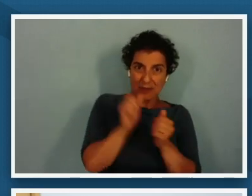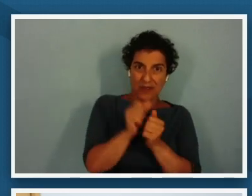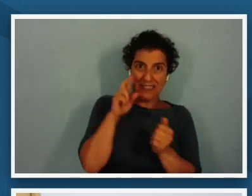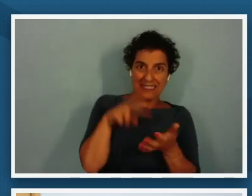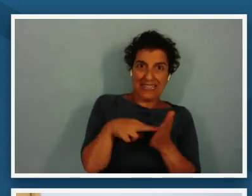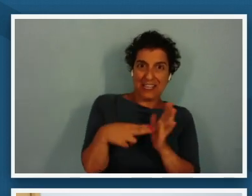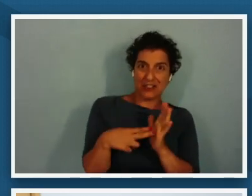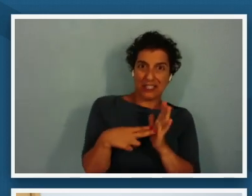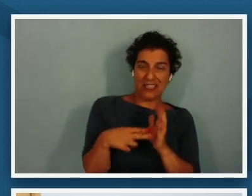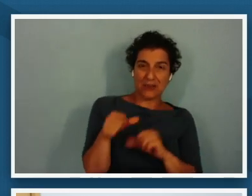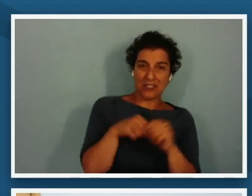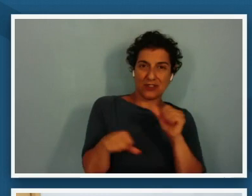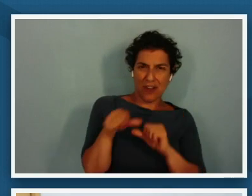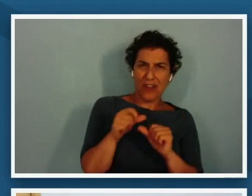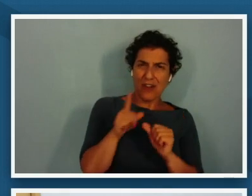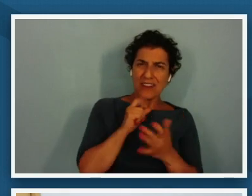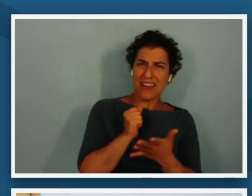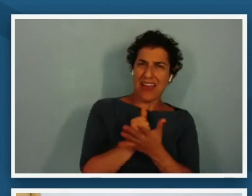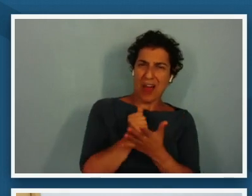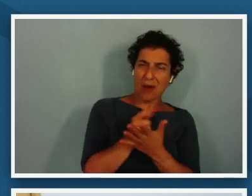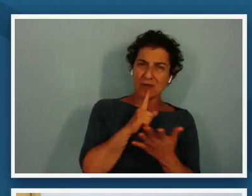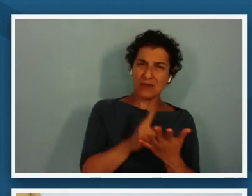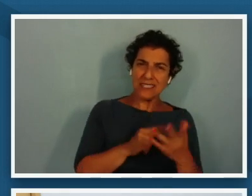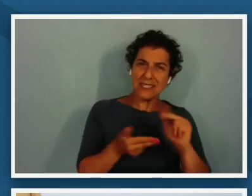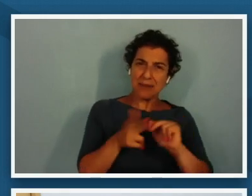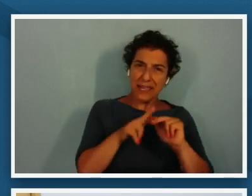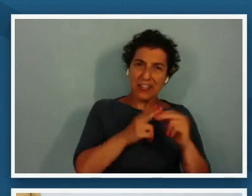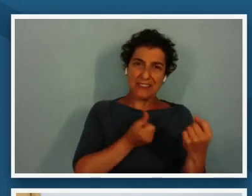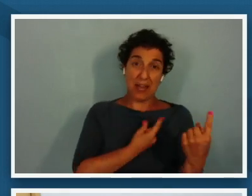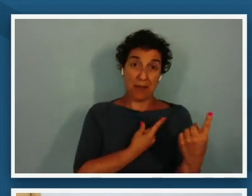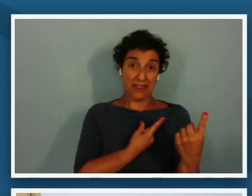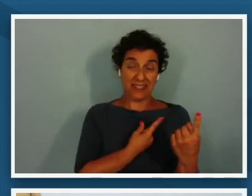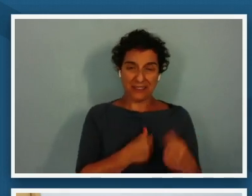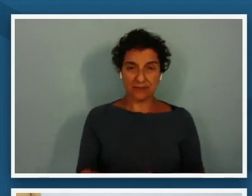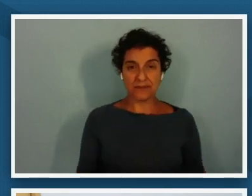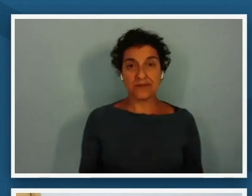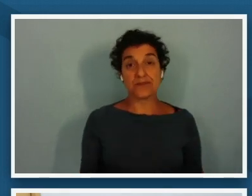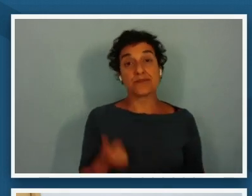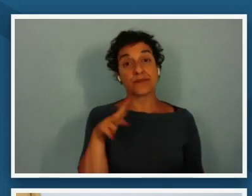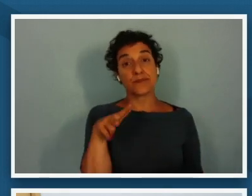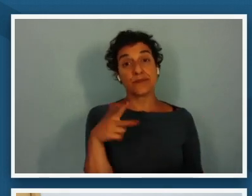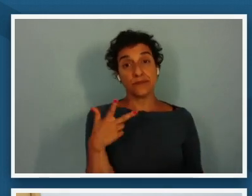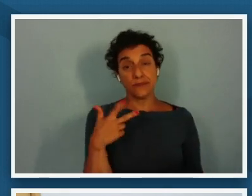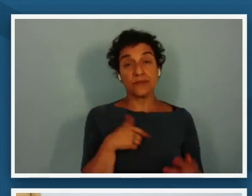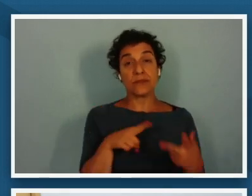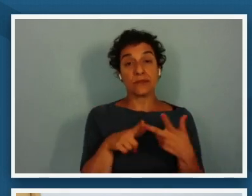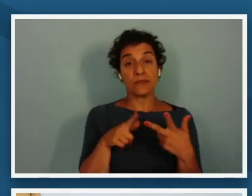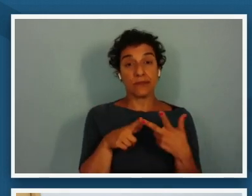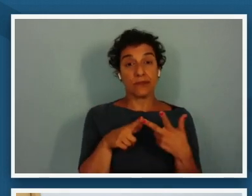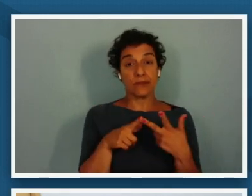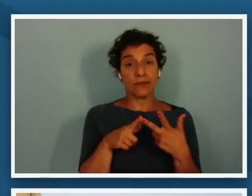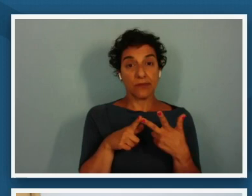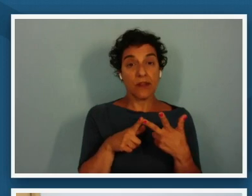really help to build empathy between people and the third one is turn to a place of